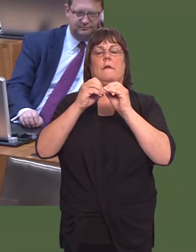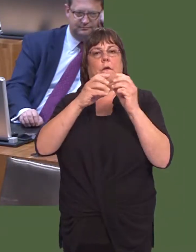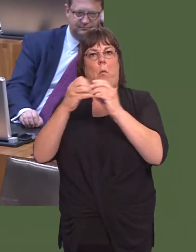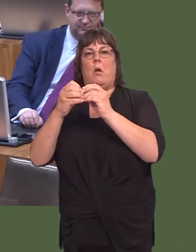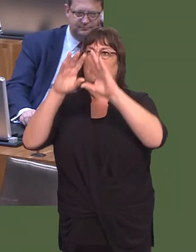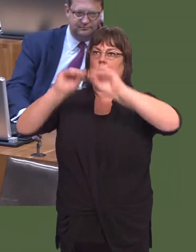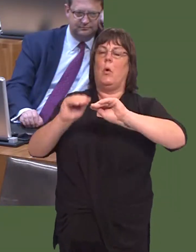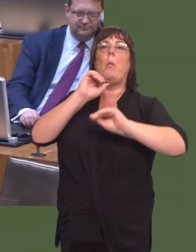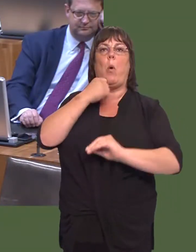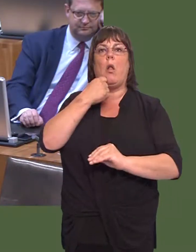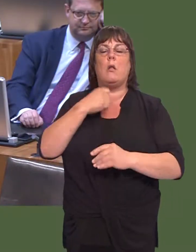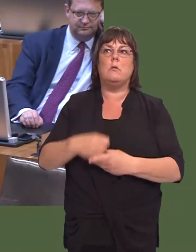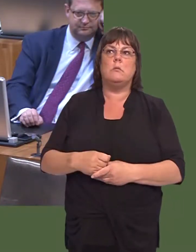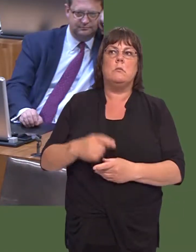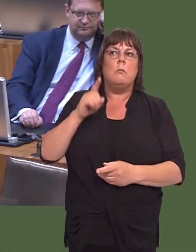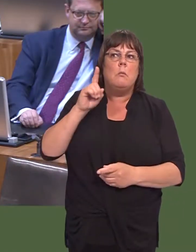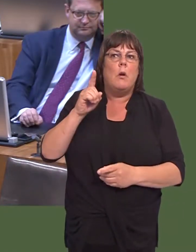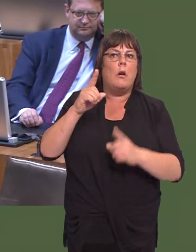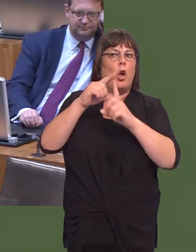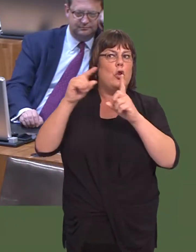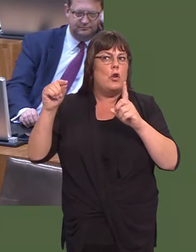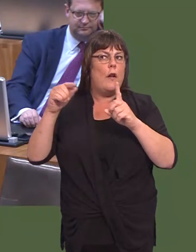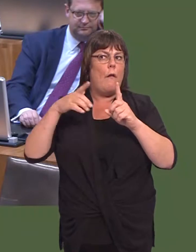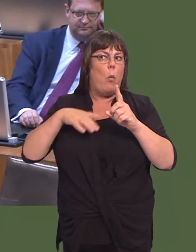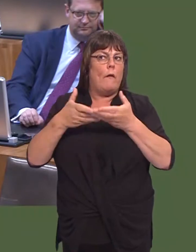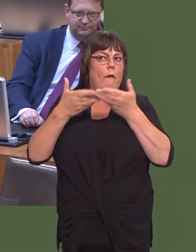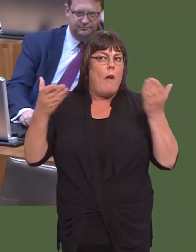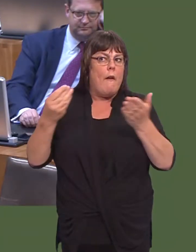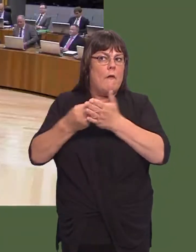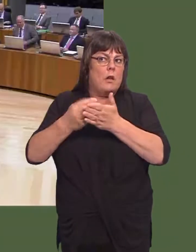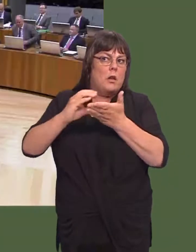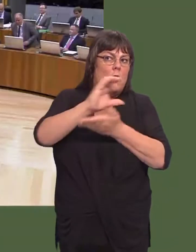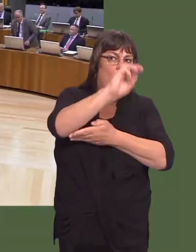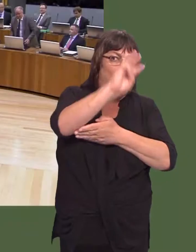I wonder where the commitment from the Conservatives is to ensure fair funding for Wales. Andrew R.T.